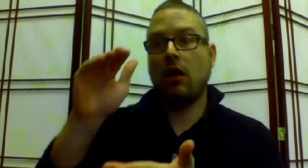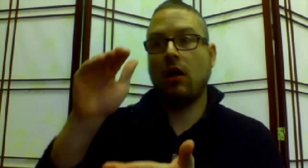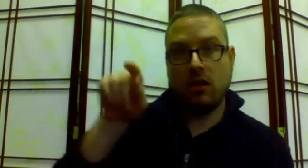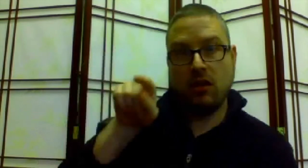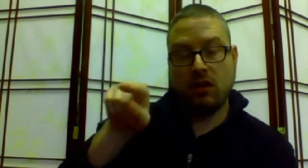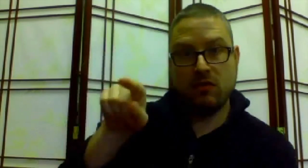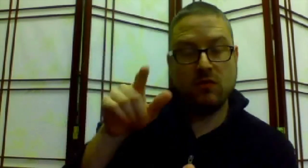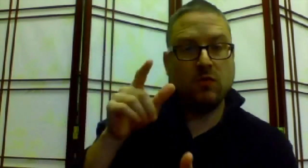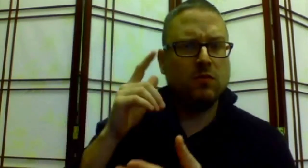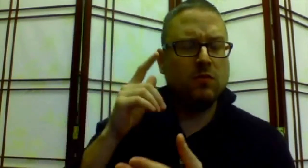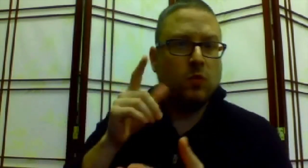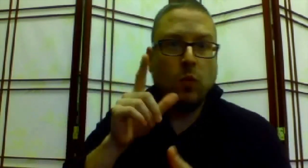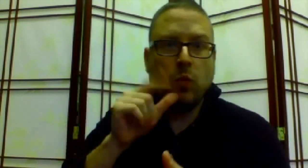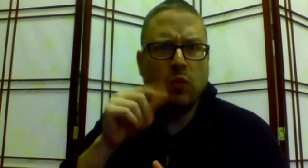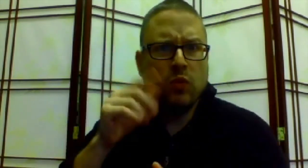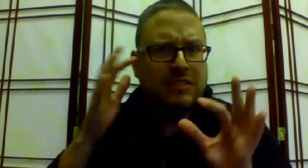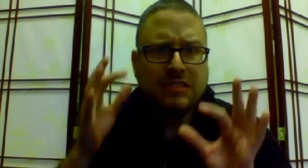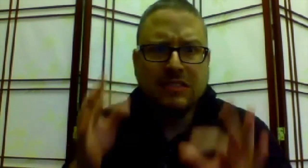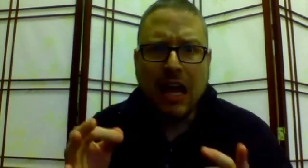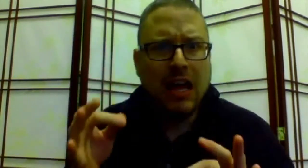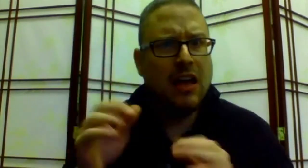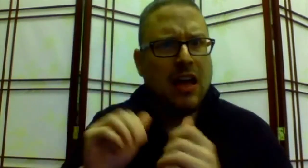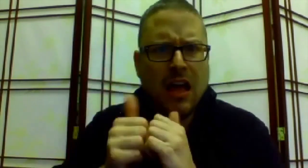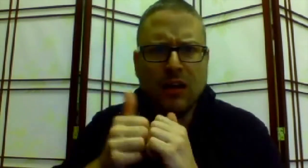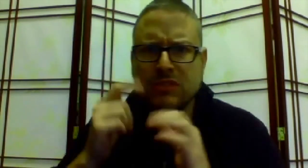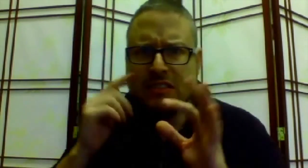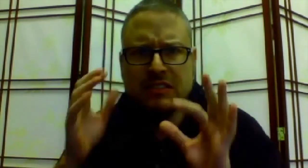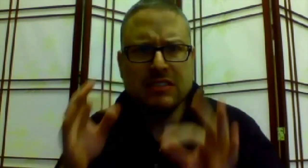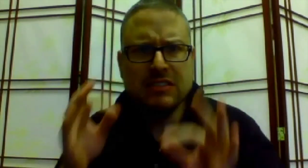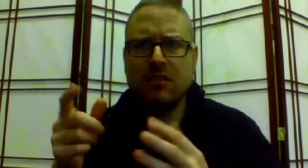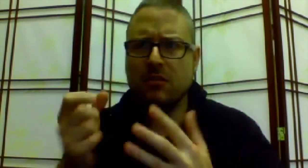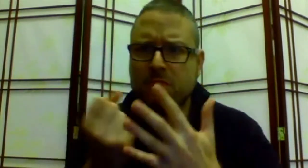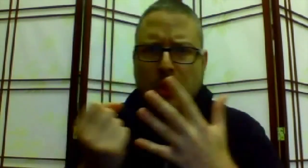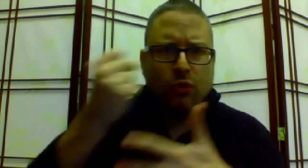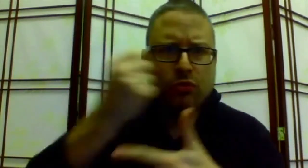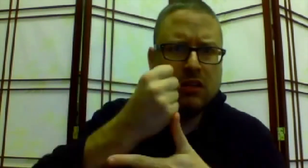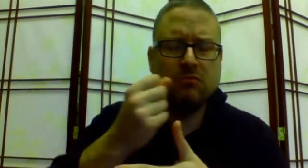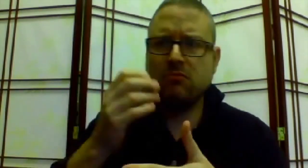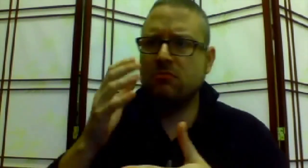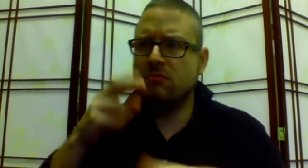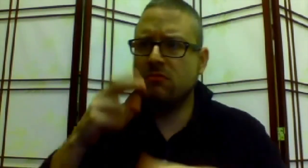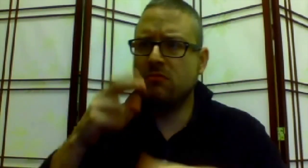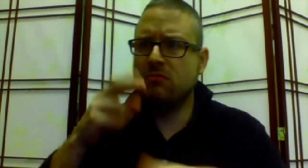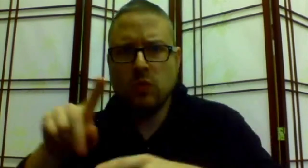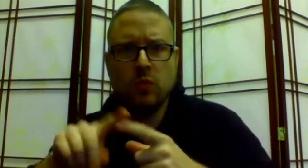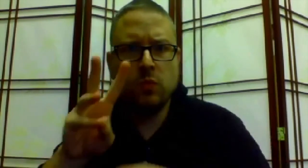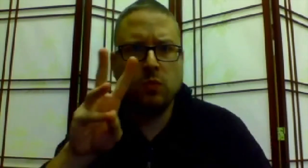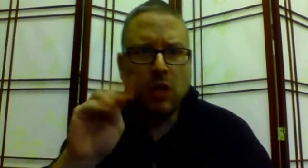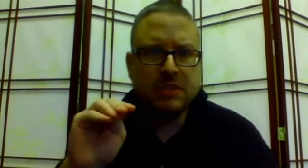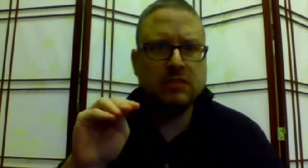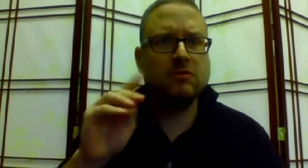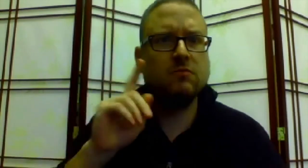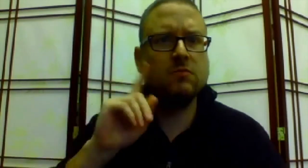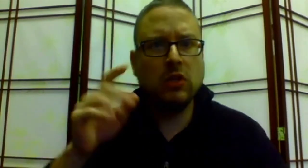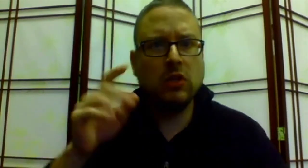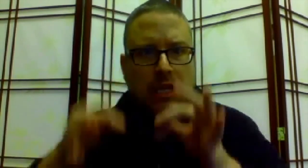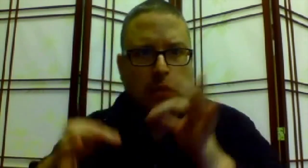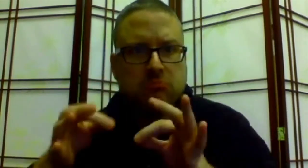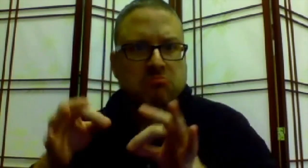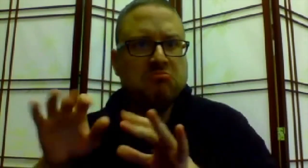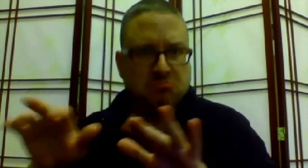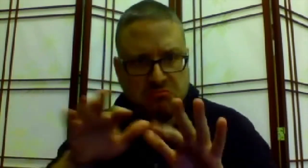There are five people who make the decisions about the money